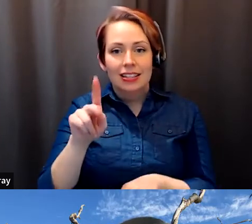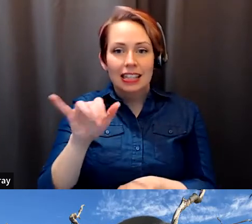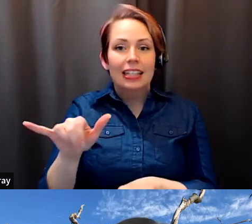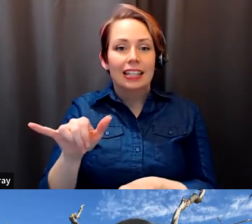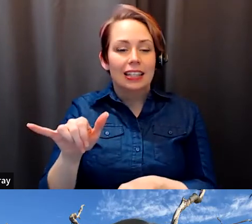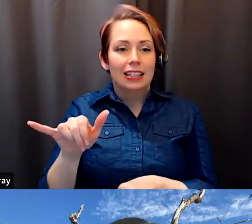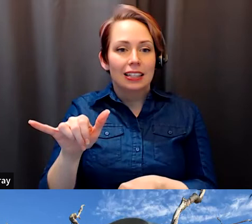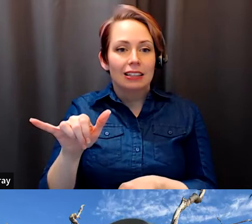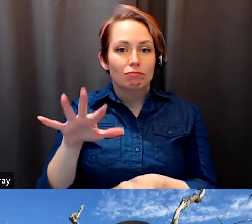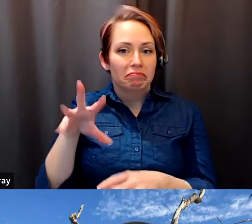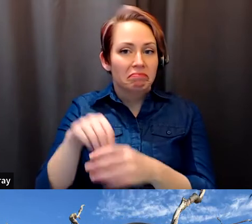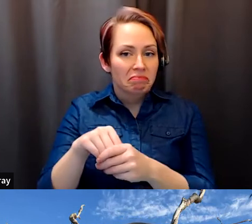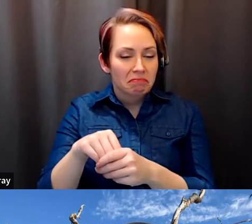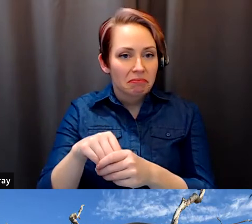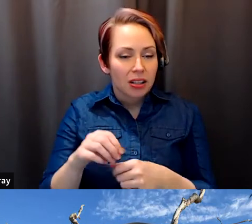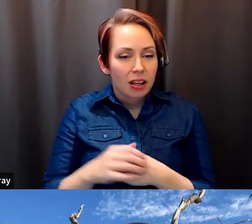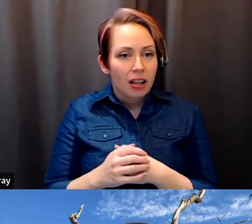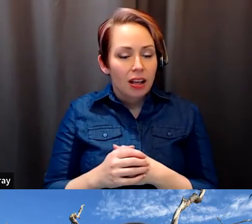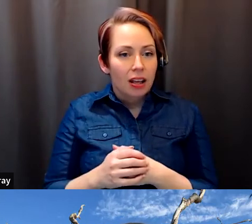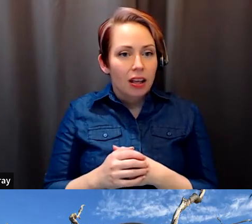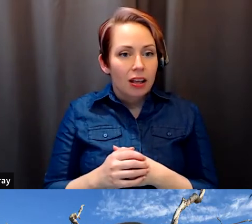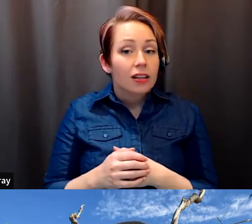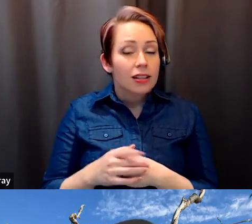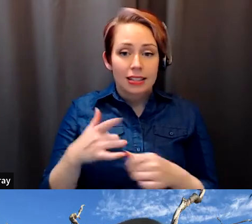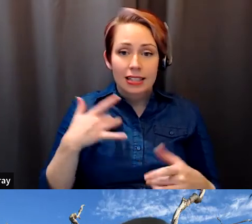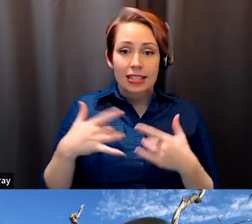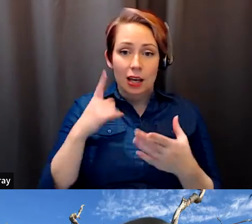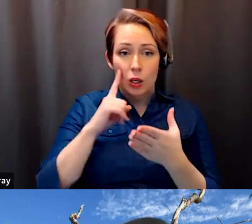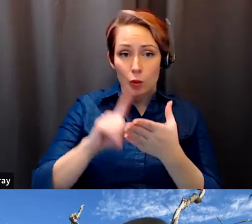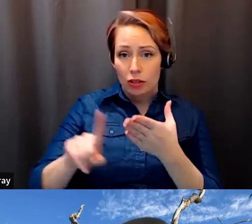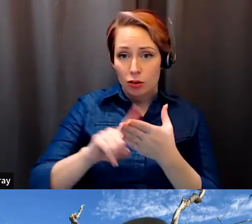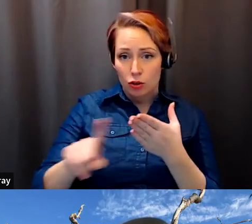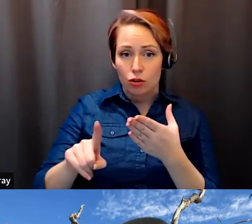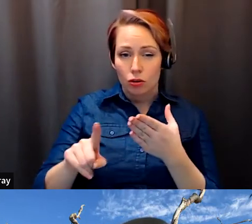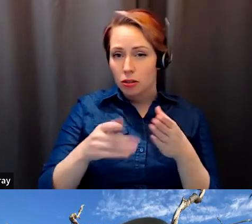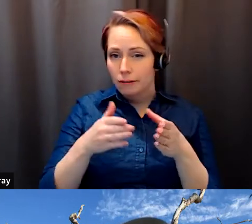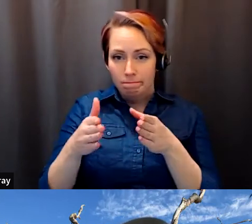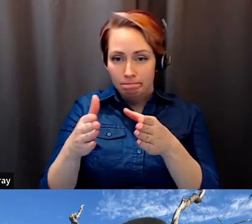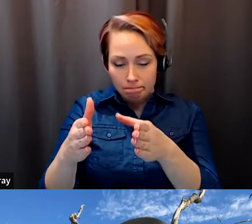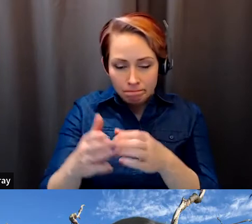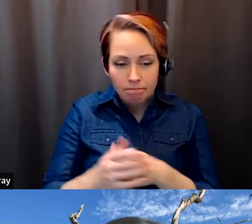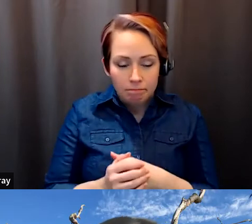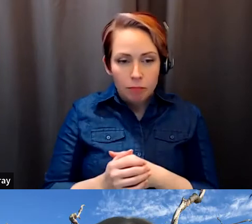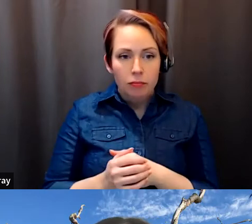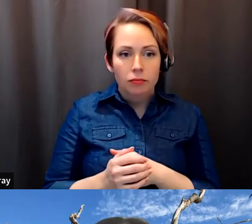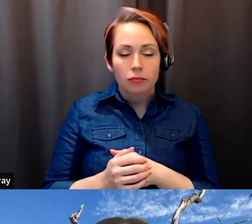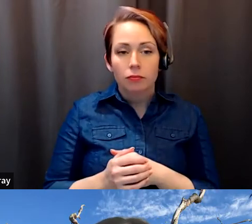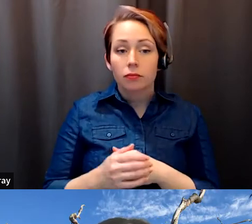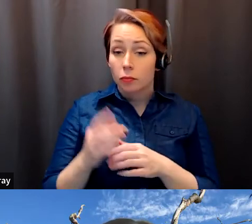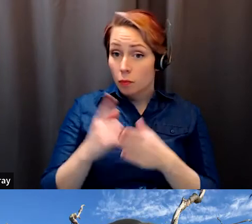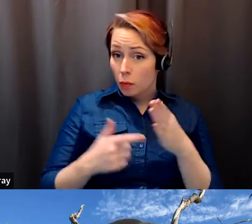Salvador Santino Regilme: This is a very exciting research trajectory and what I can see, however, is that.